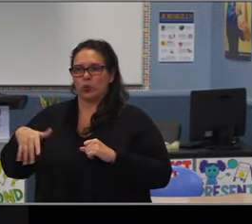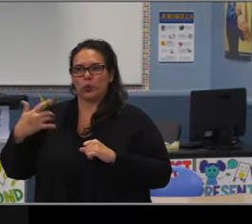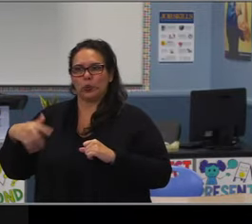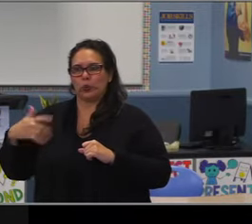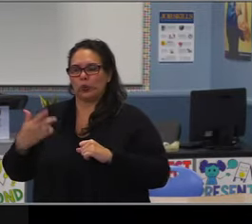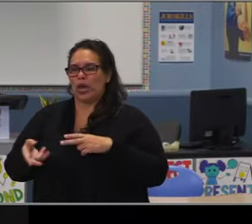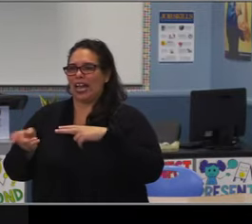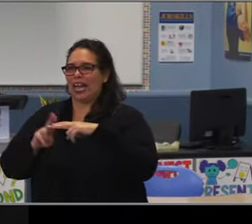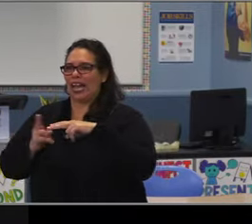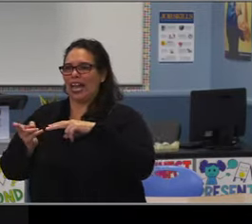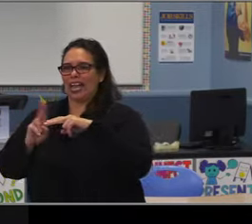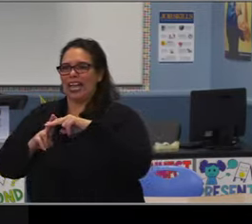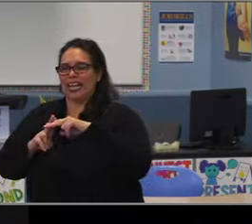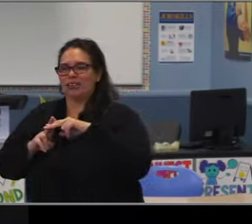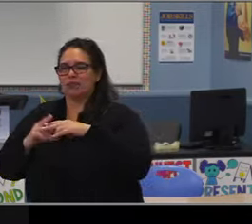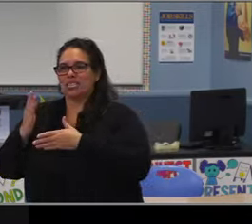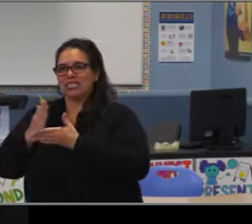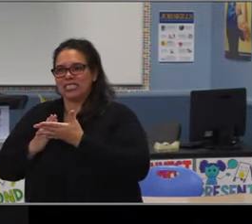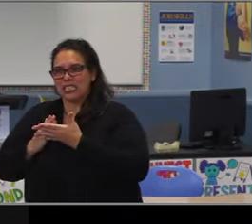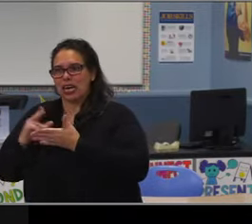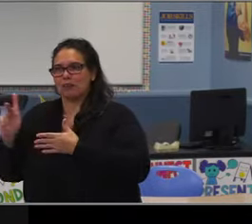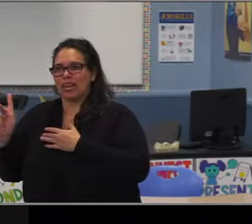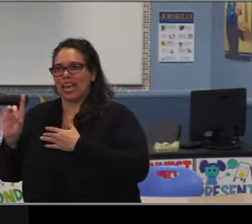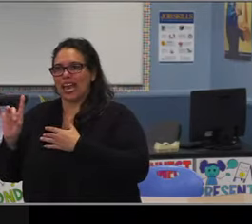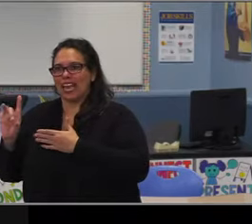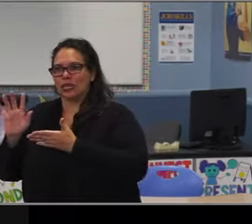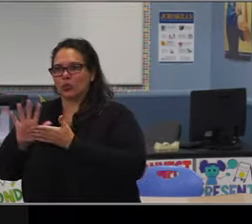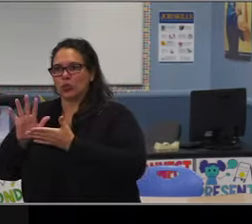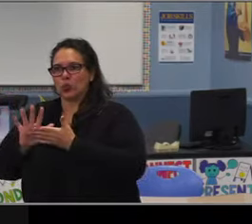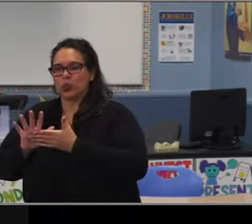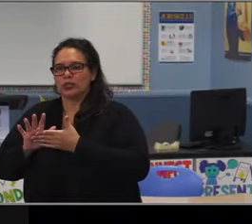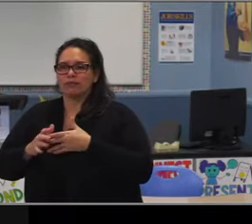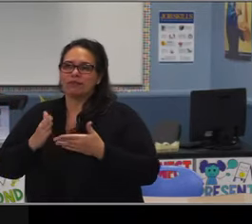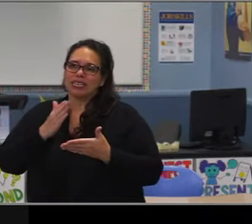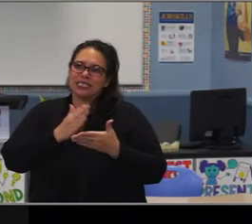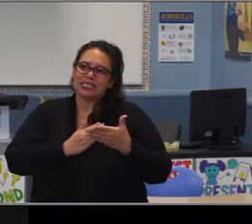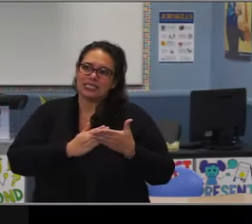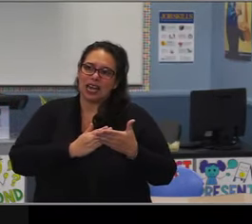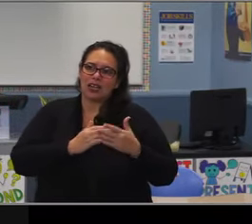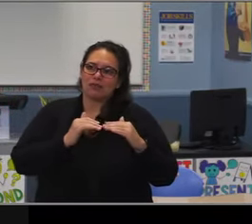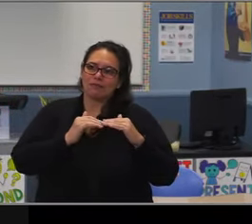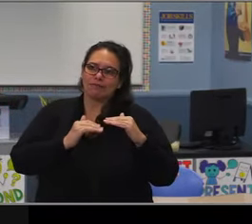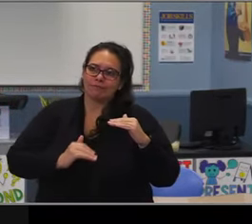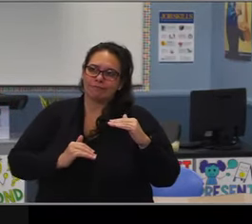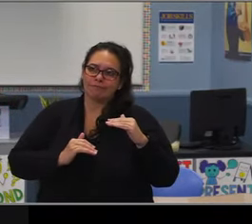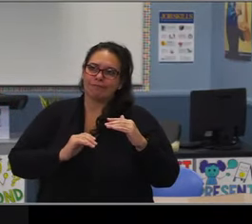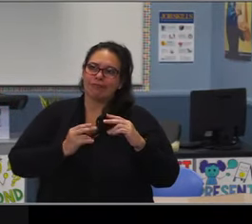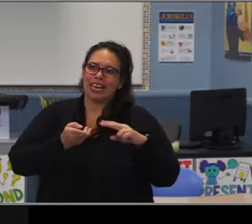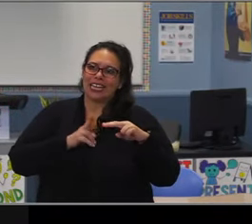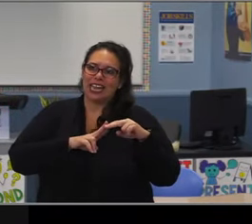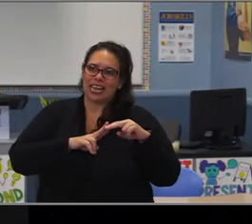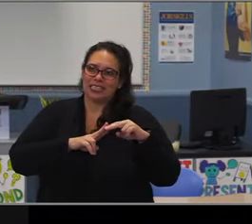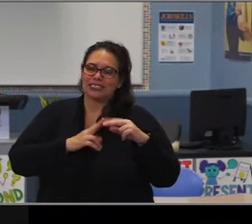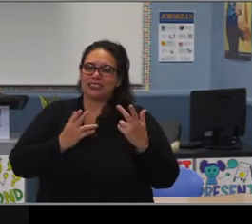tend to focus more on middle school structures, middle-school programs. How do we provide that additional support